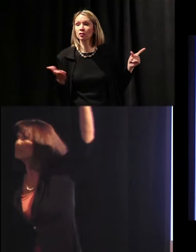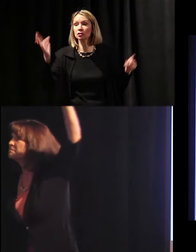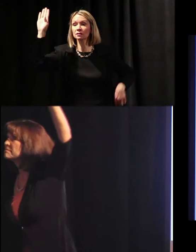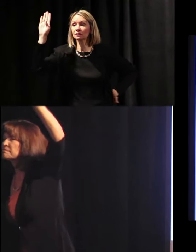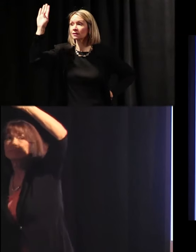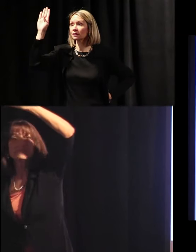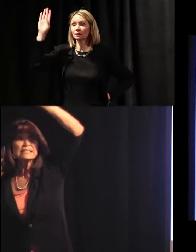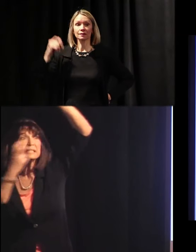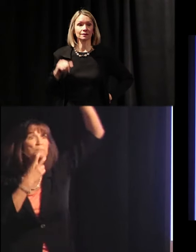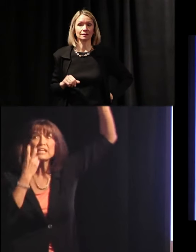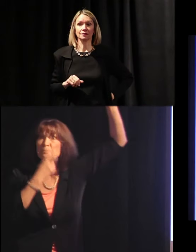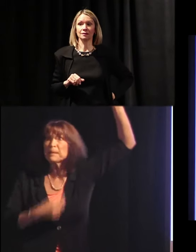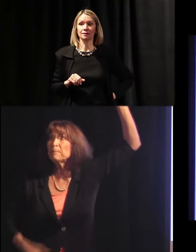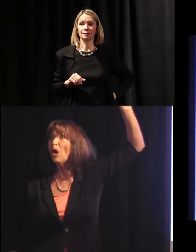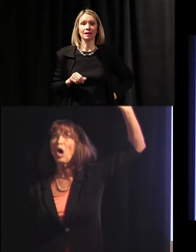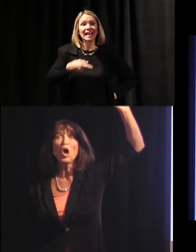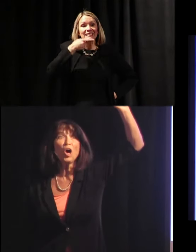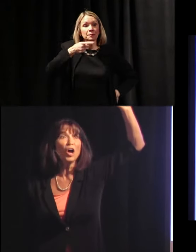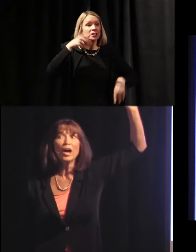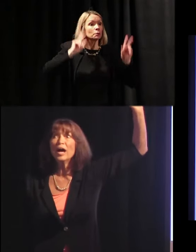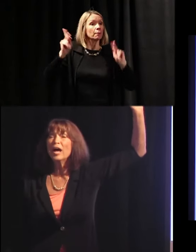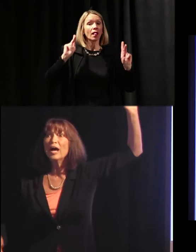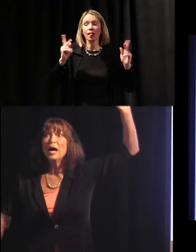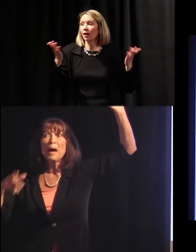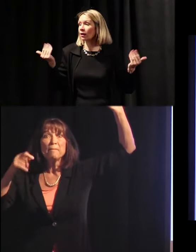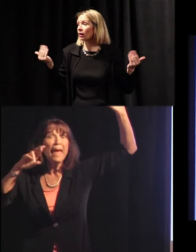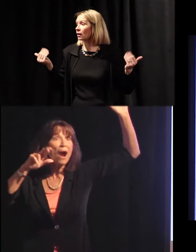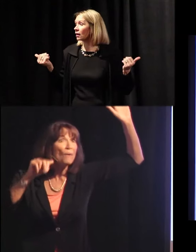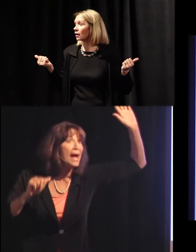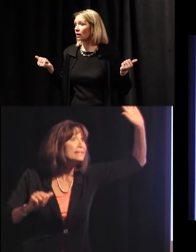Speech people. Paras.